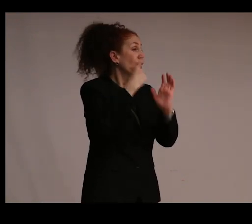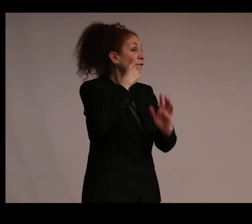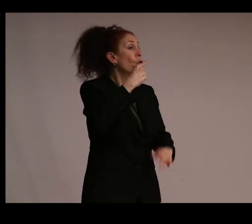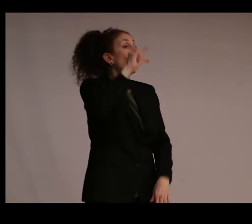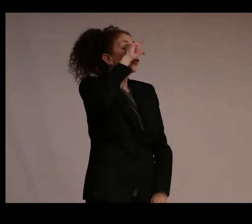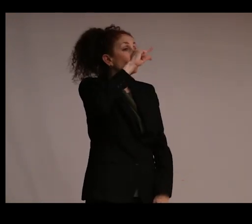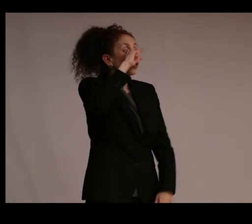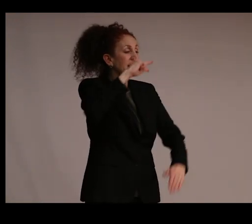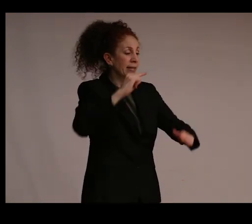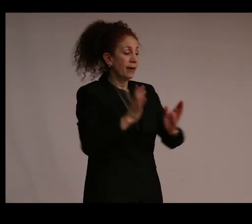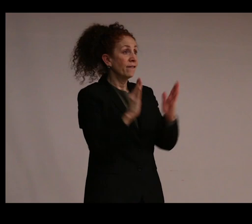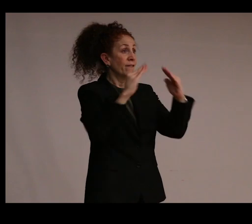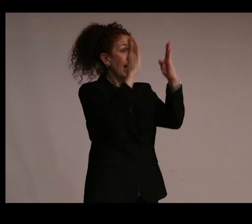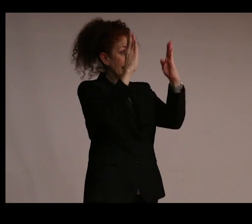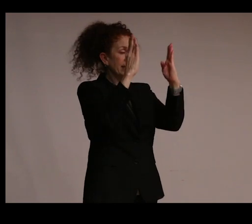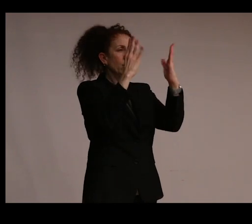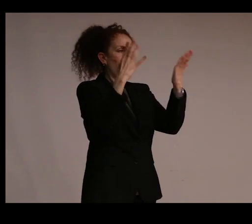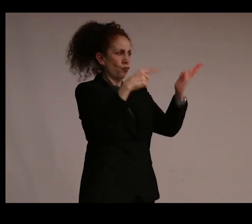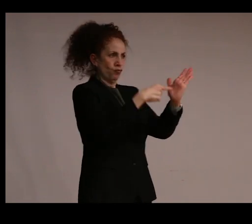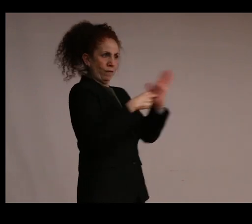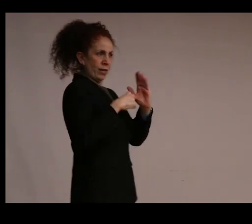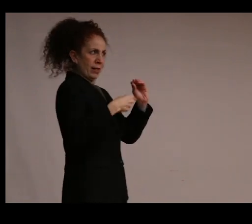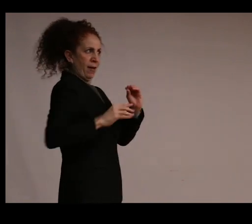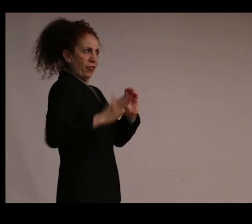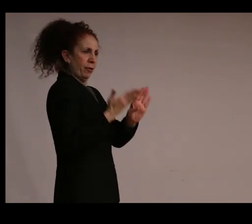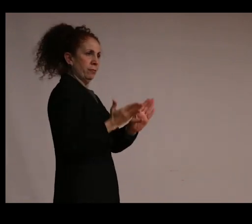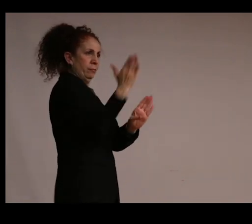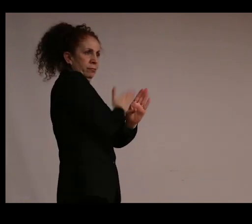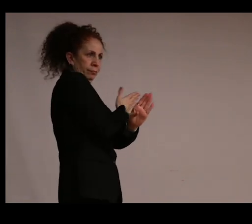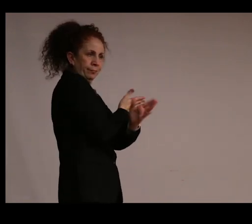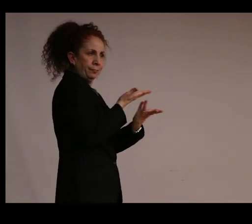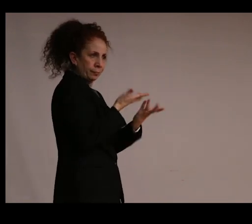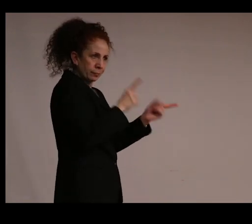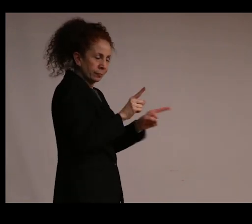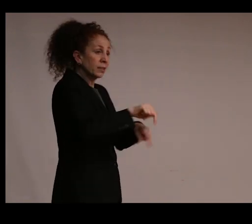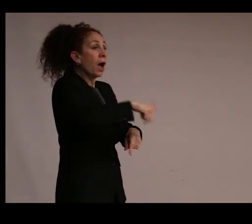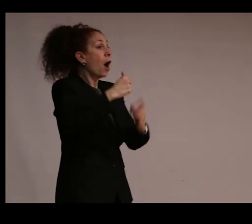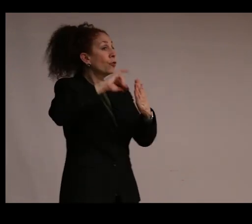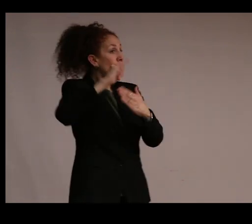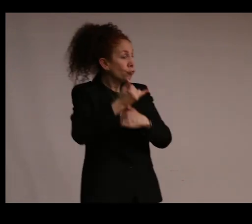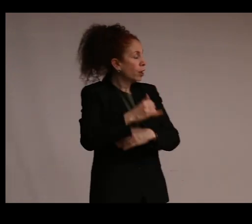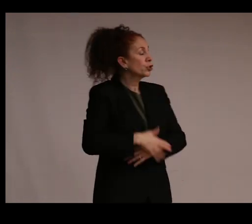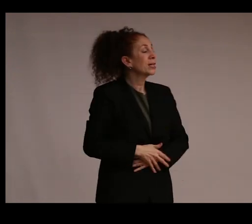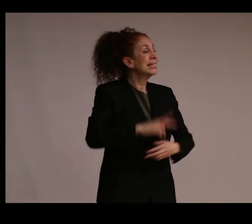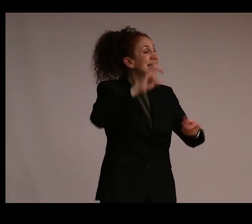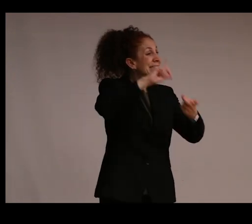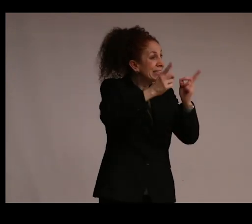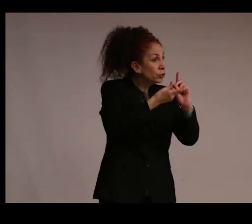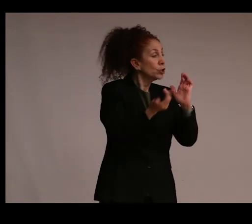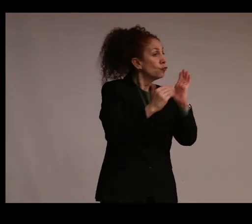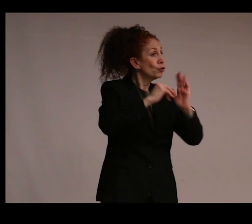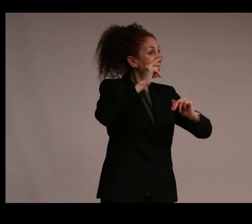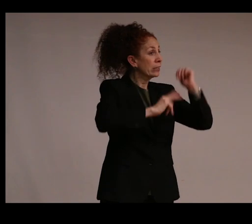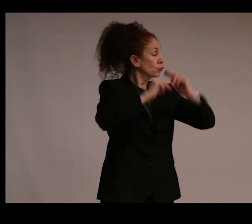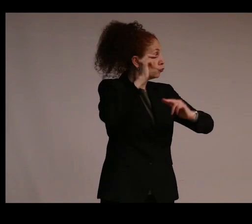might reveal about their authorship. Another collaborative project aims digitally to reconstruct the faces of two